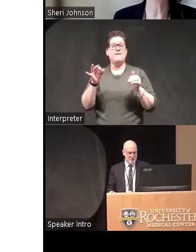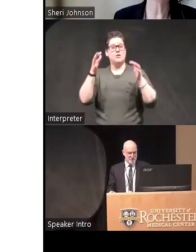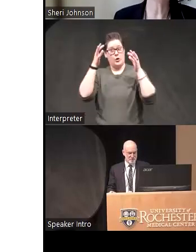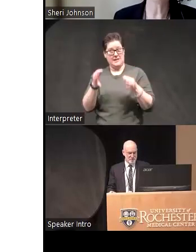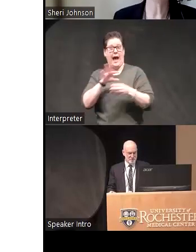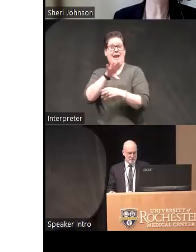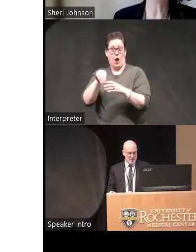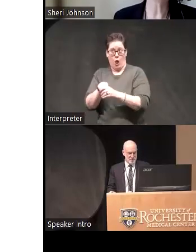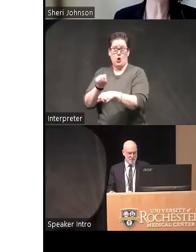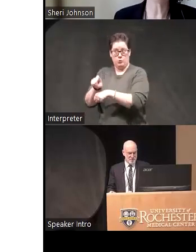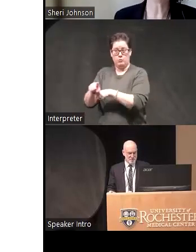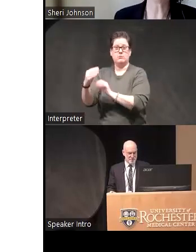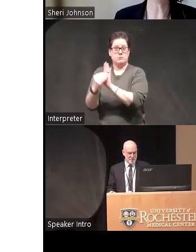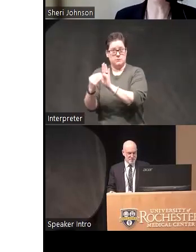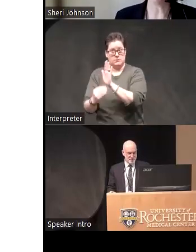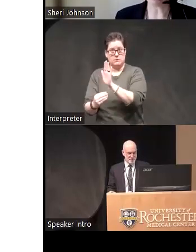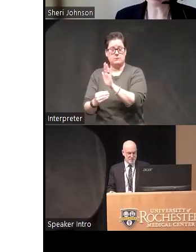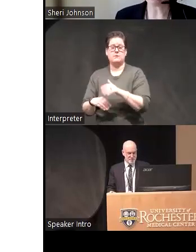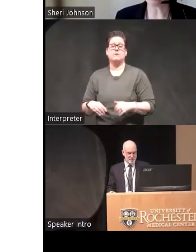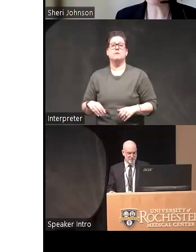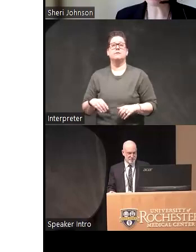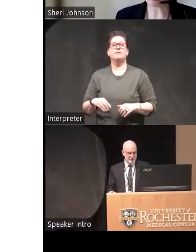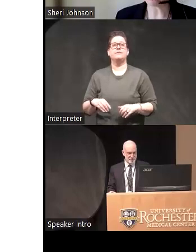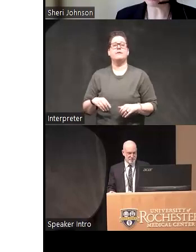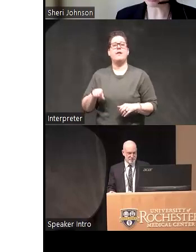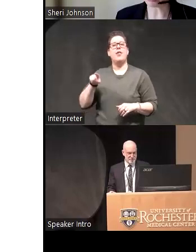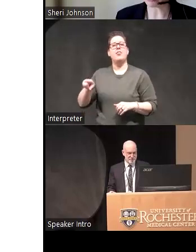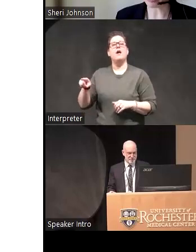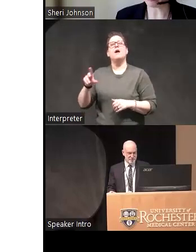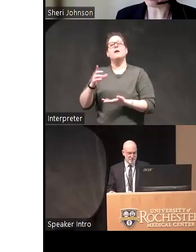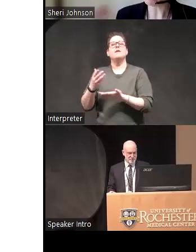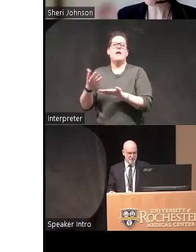want that data the evidence from ecological momentary assessment studies suggests that